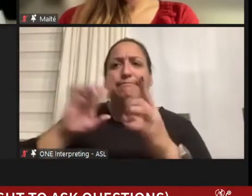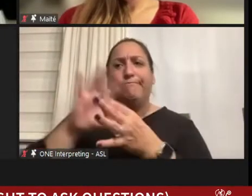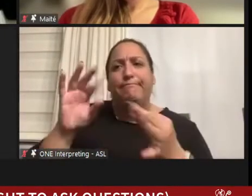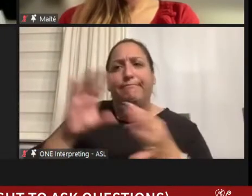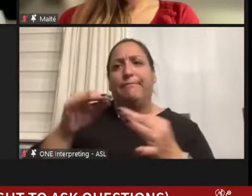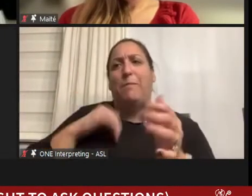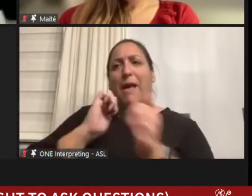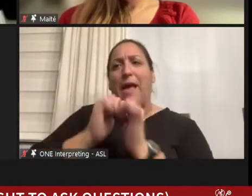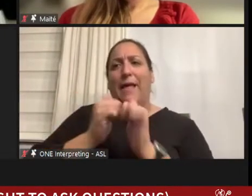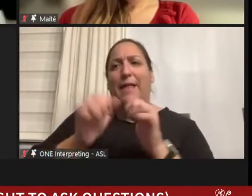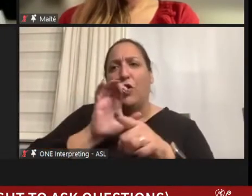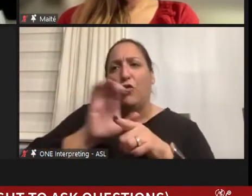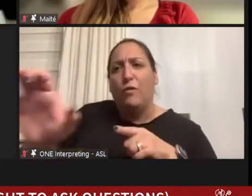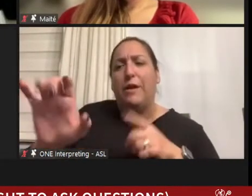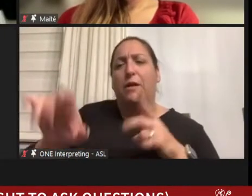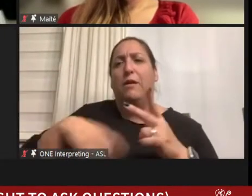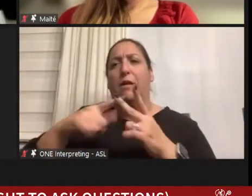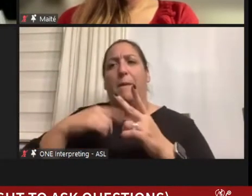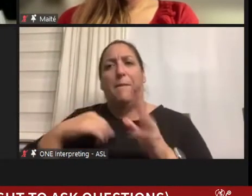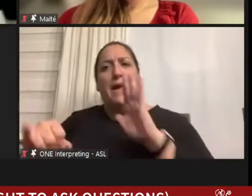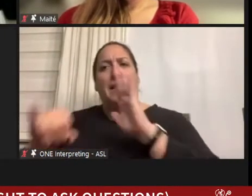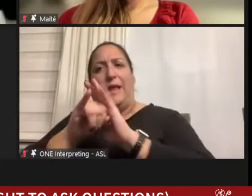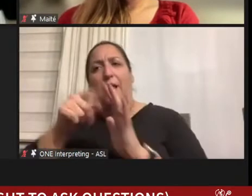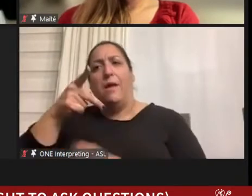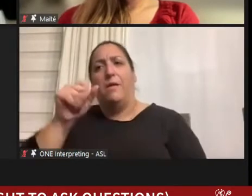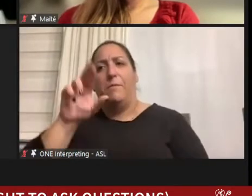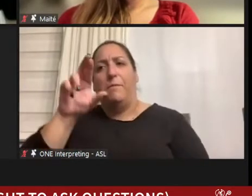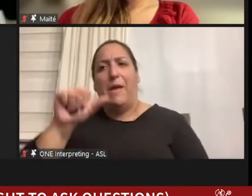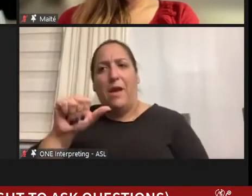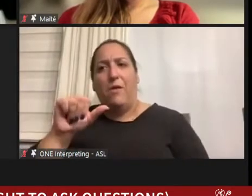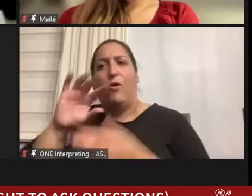in the way which my identity as a Paralympic athlete made me see disability to this very